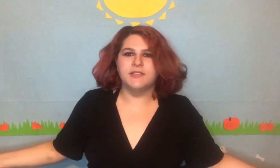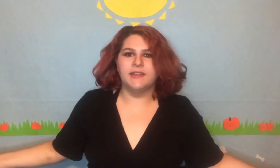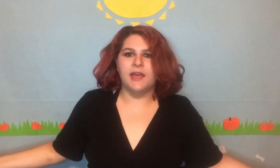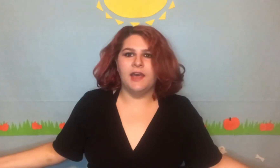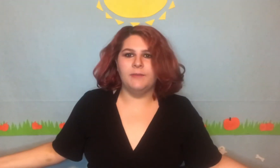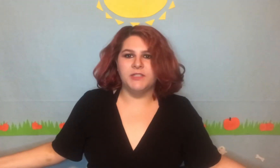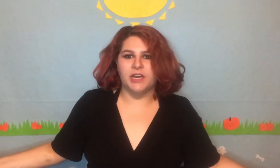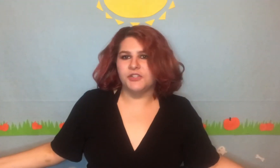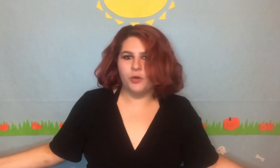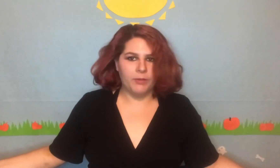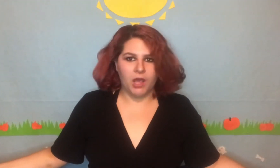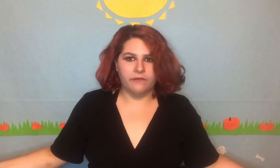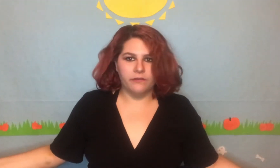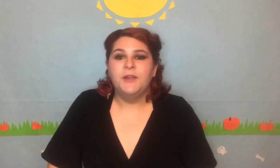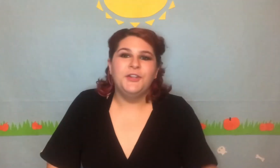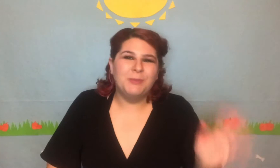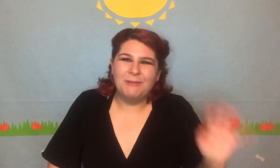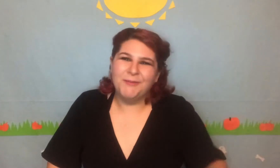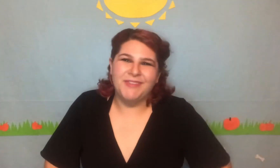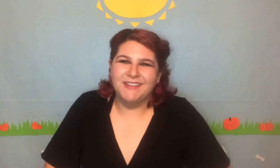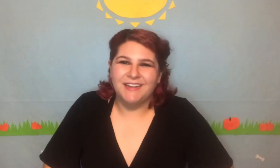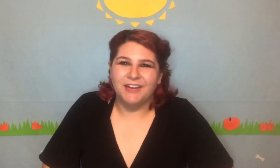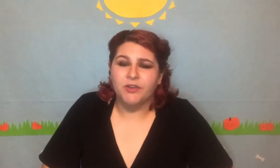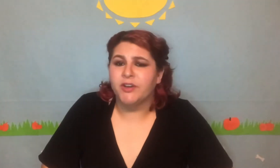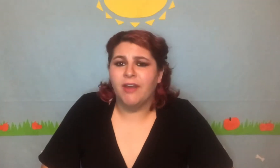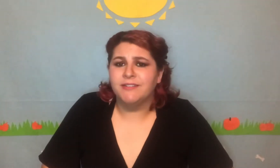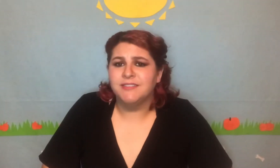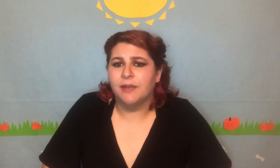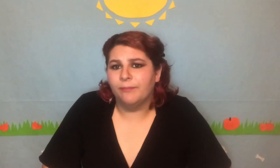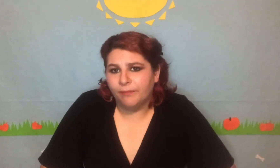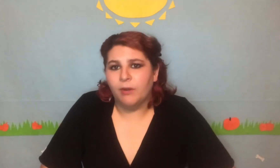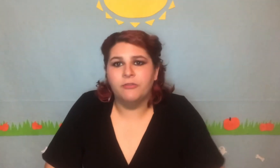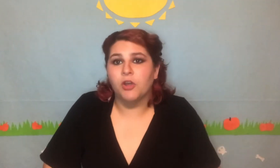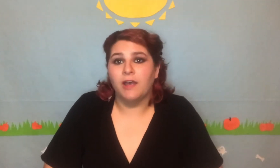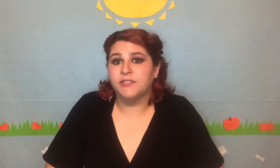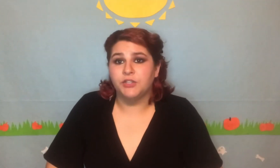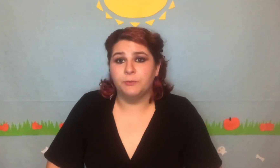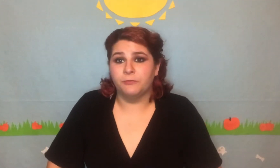that I'm Natasha Romanov. You're probably thinking that I could have gotten some Marvel costume for